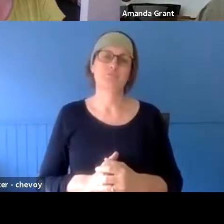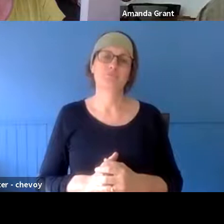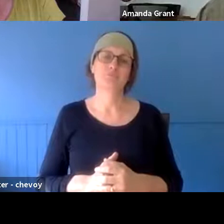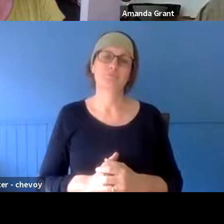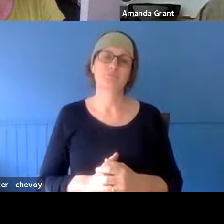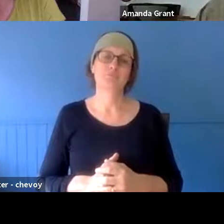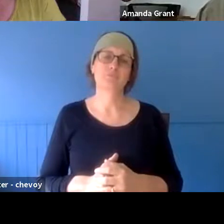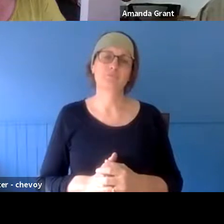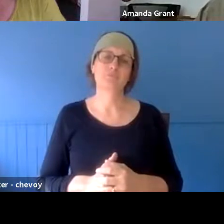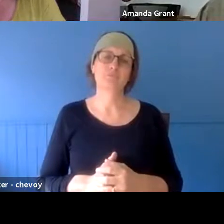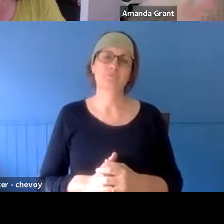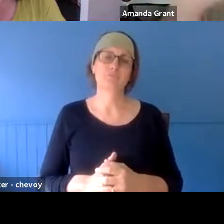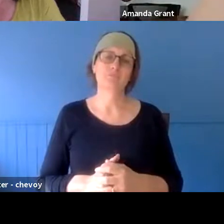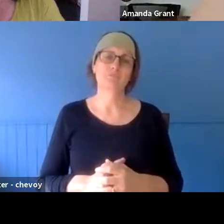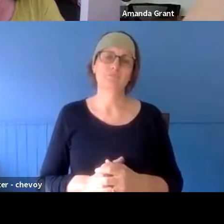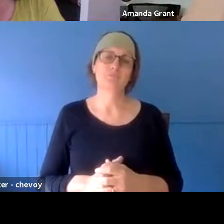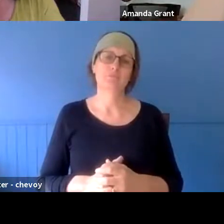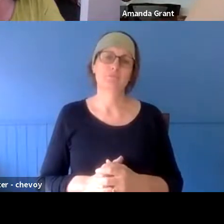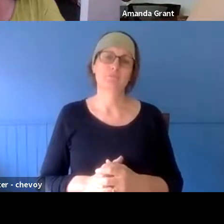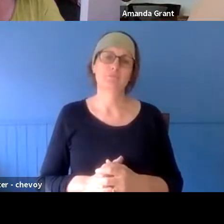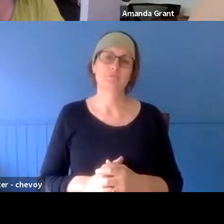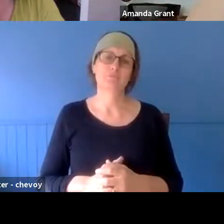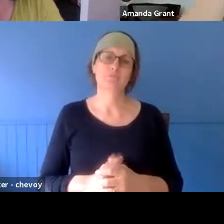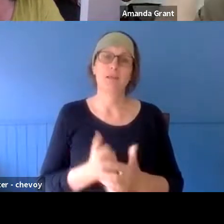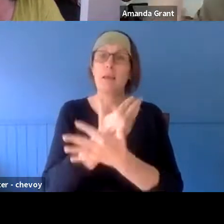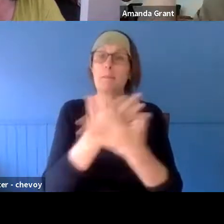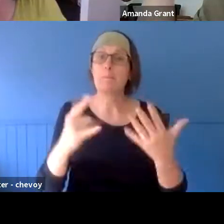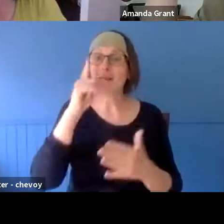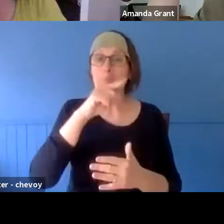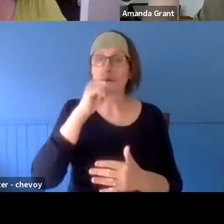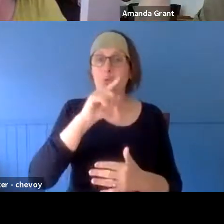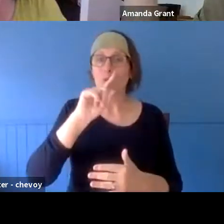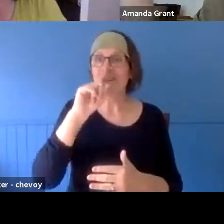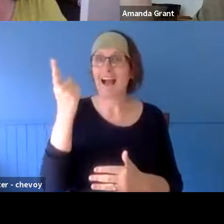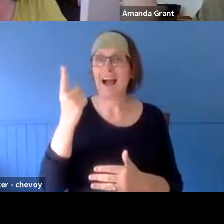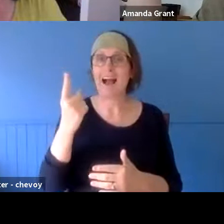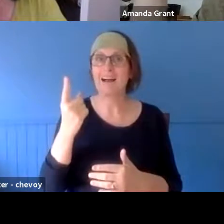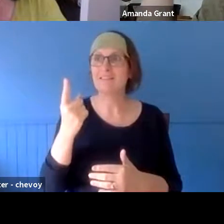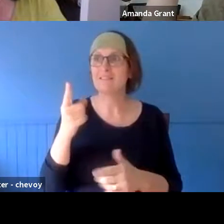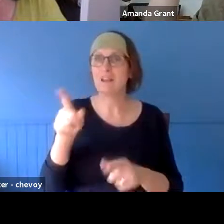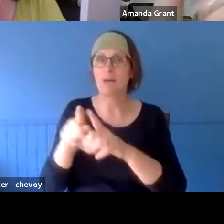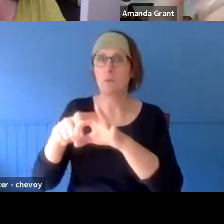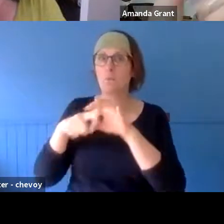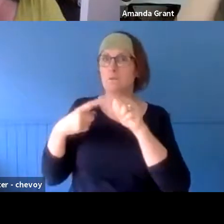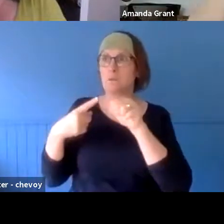respond directly to that conventional version of healing or